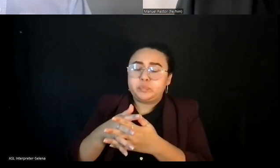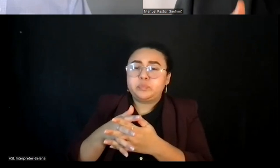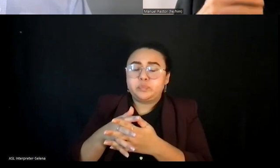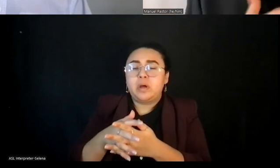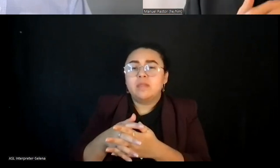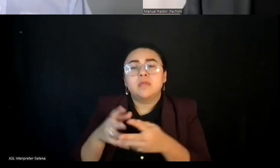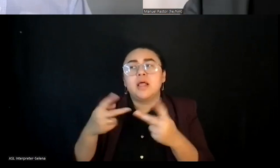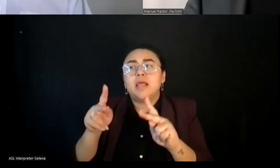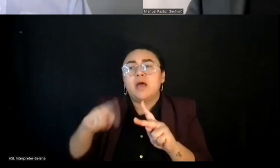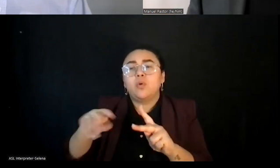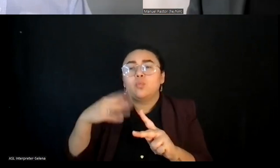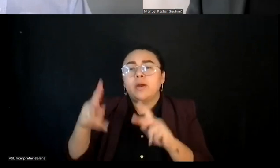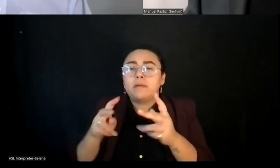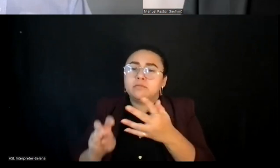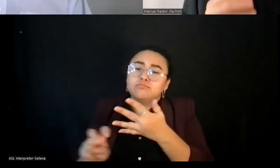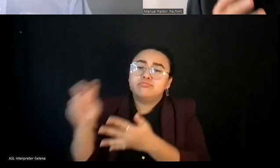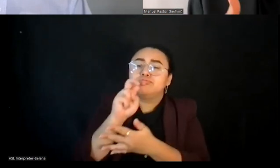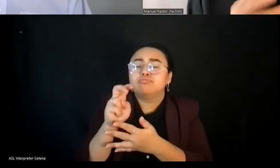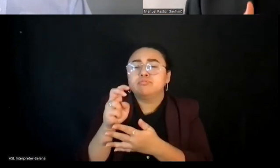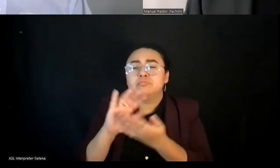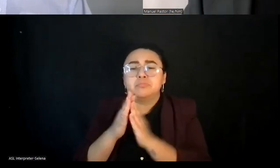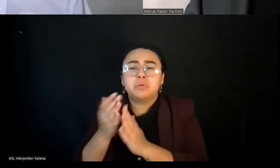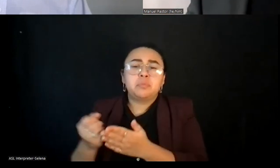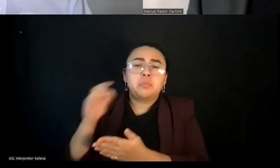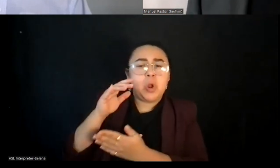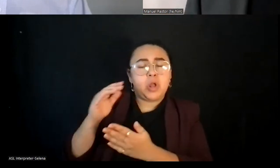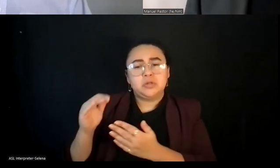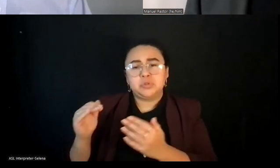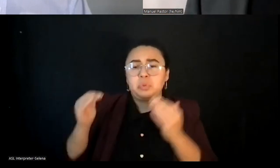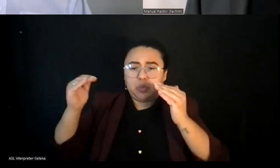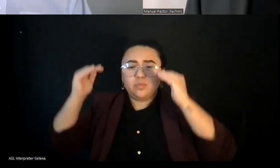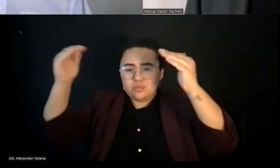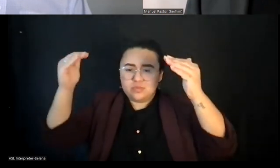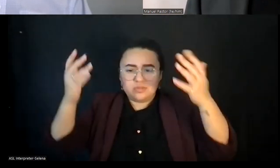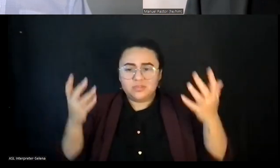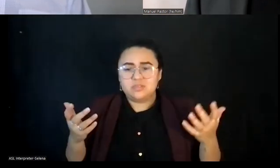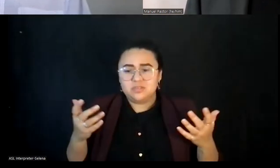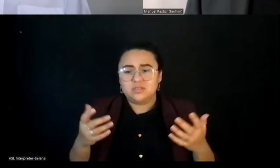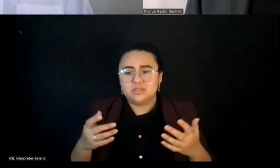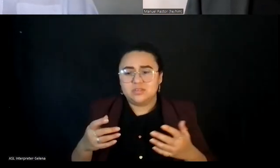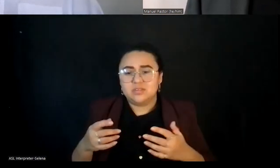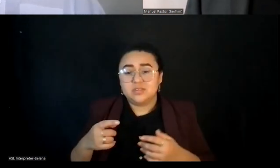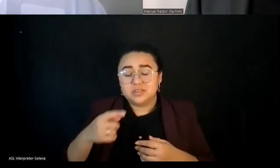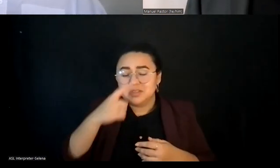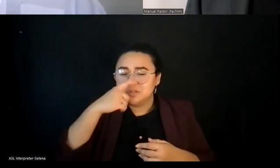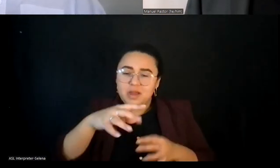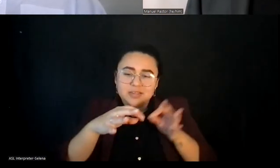You really get to some of the points you're mentioning, but do you want to say a word about climate? Because I know you care so much about it.